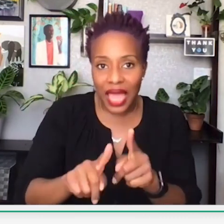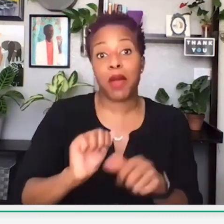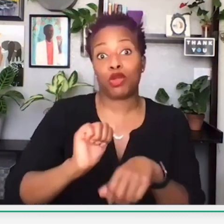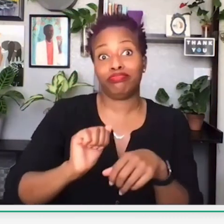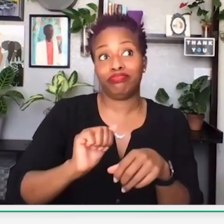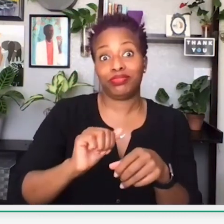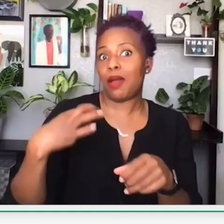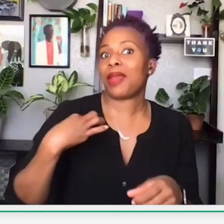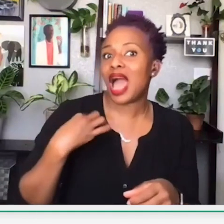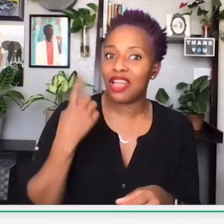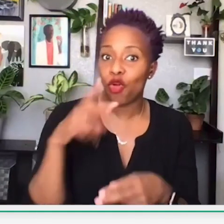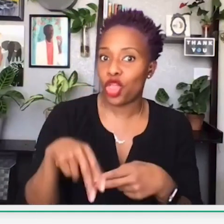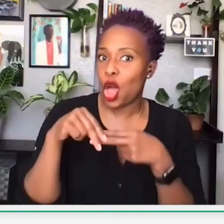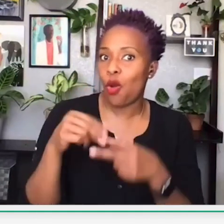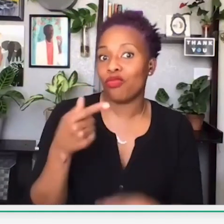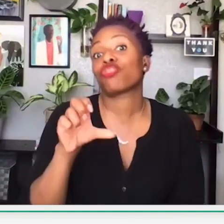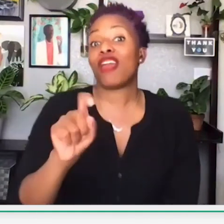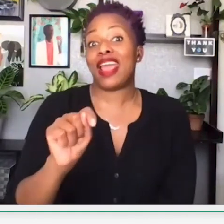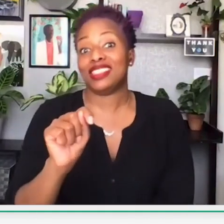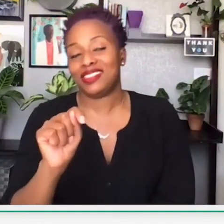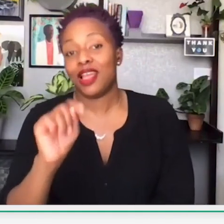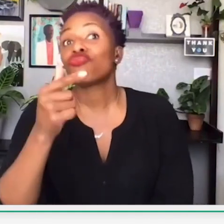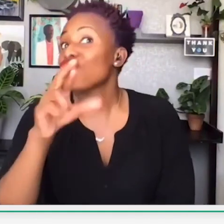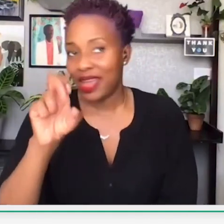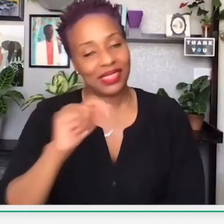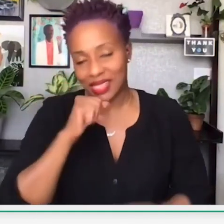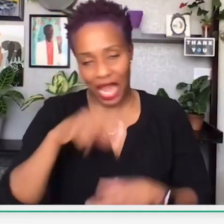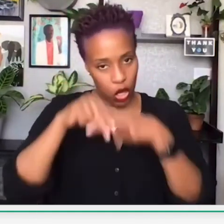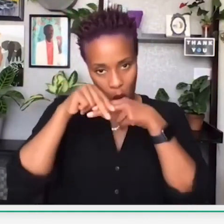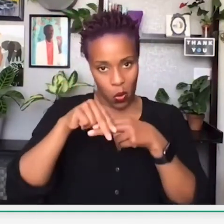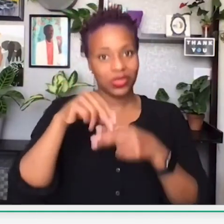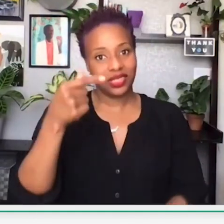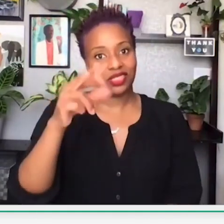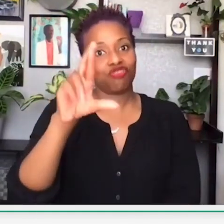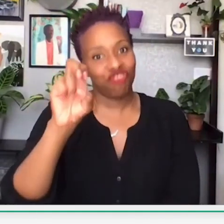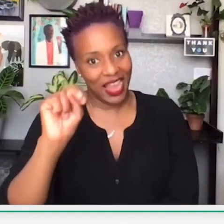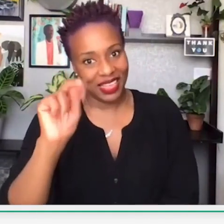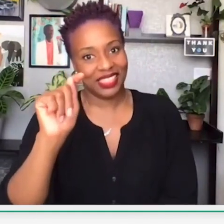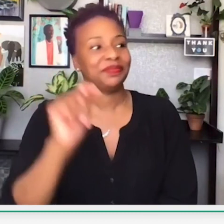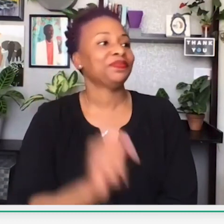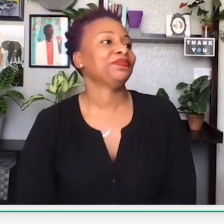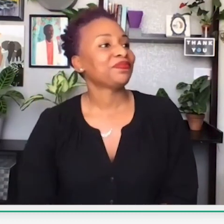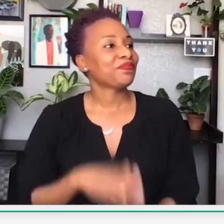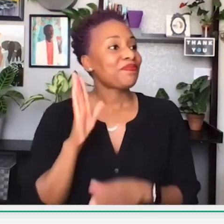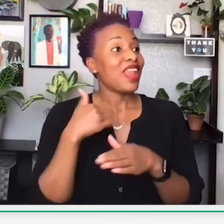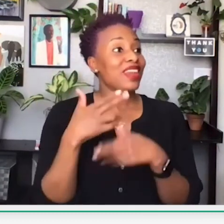And it is considered as an application for a loan, even though it's not a loan. It is a grant.